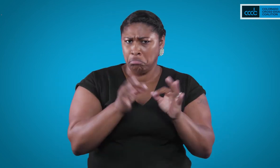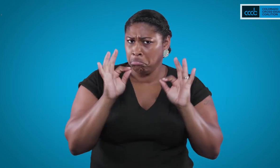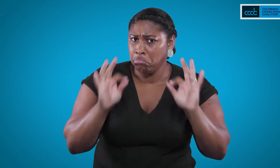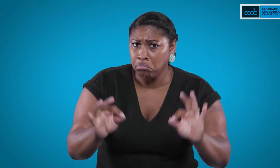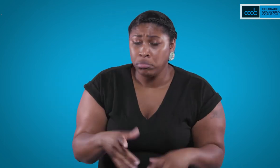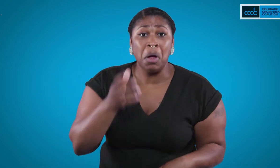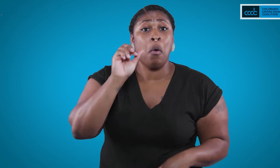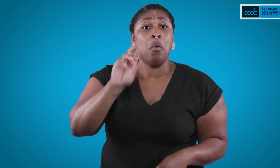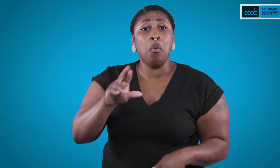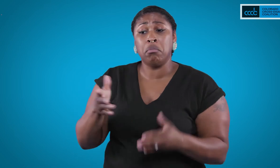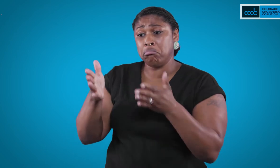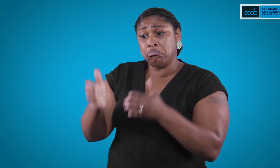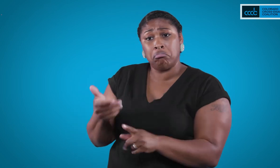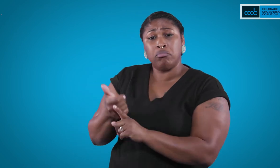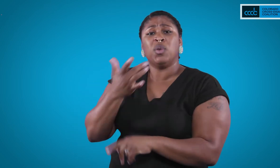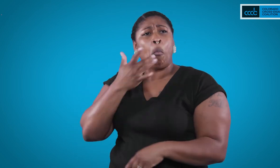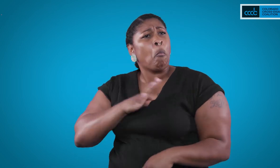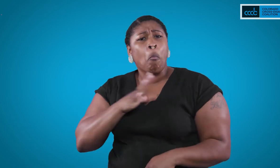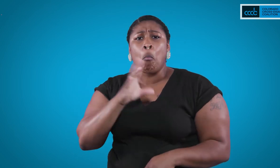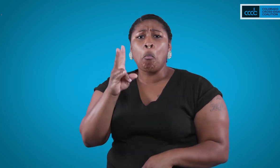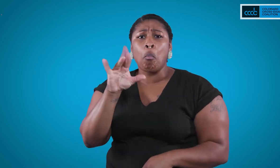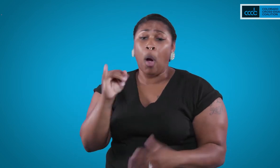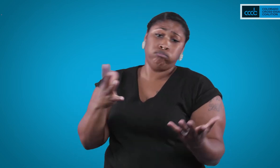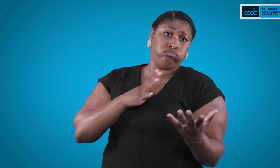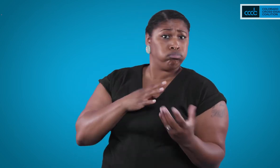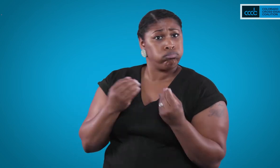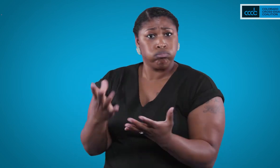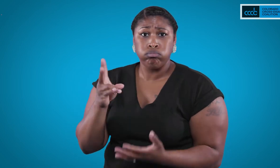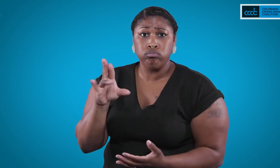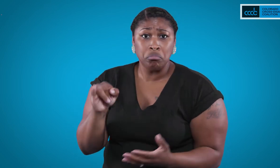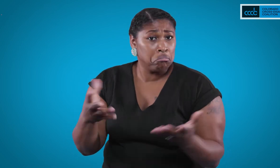or if the patient has expressed they are comfortable with it.